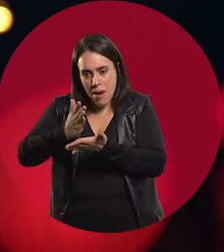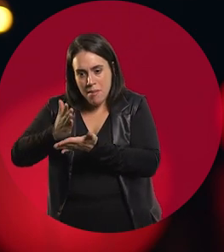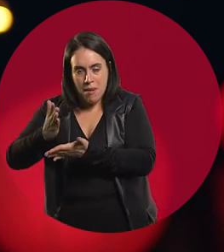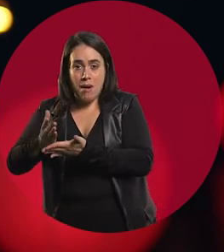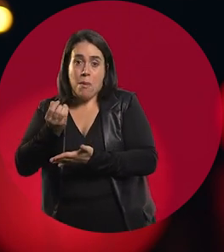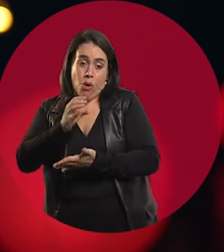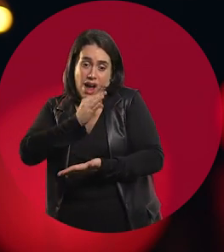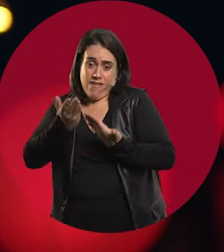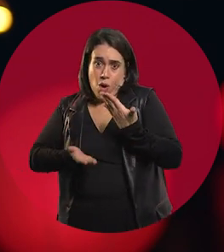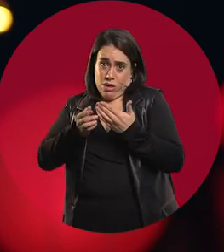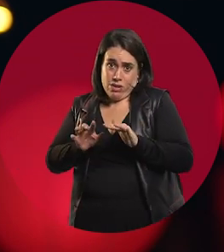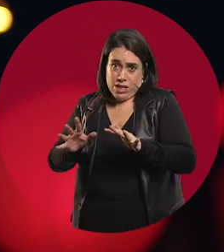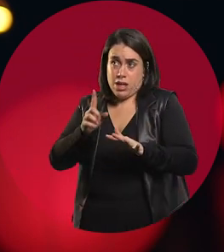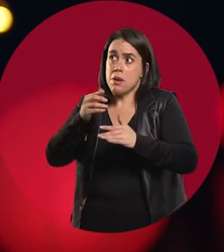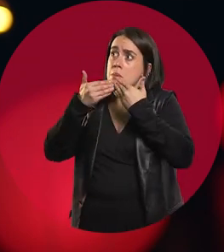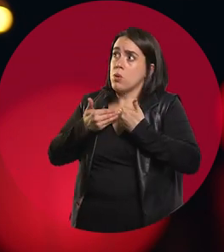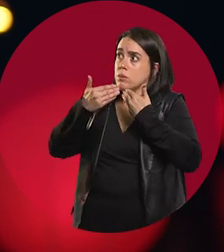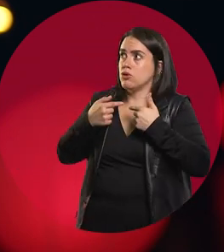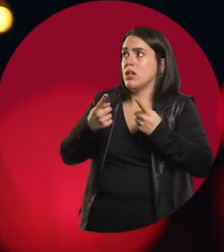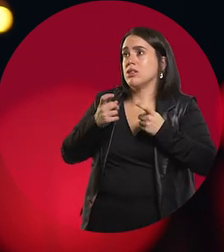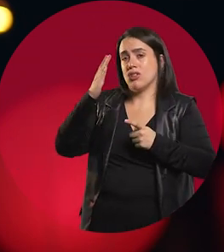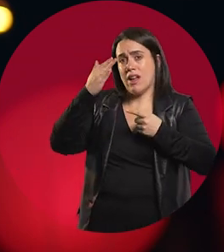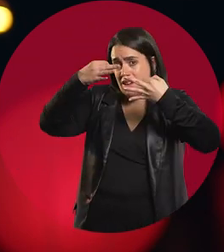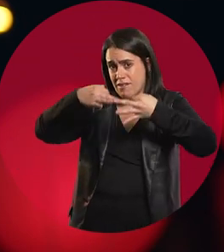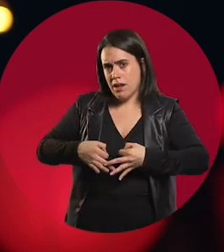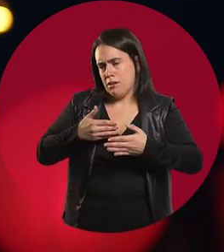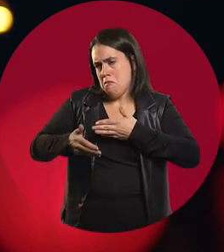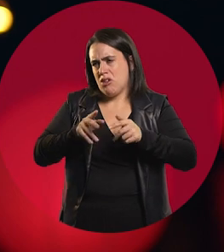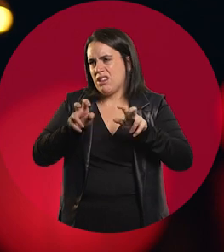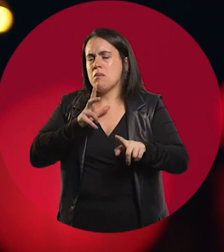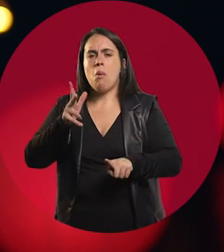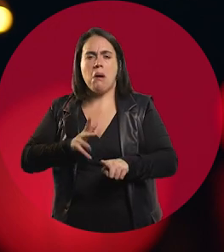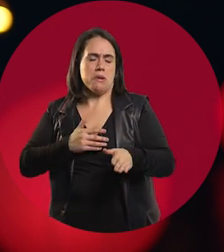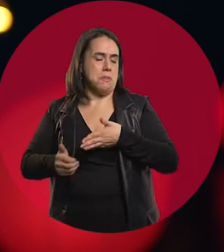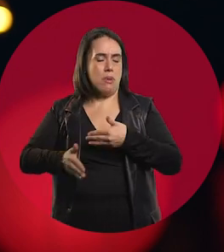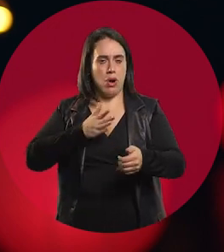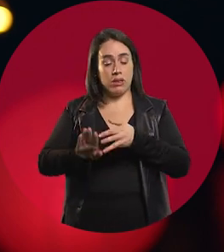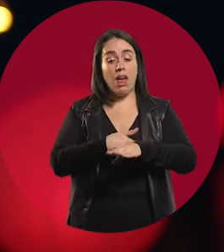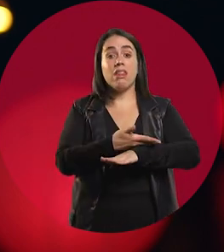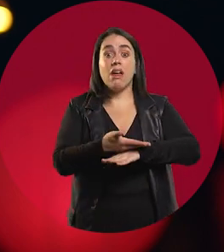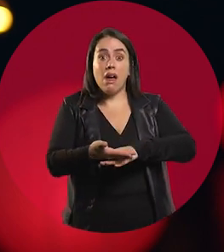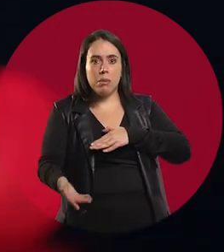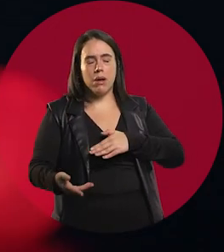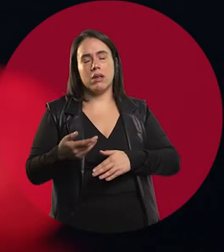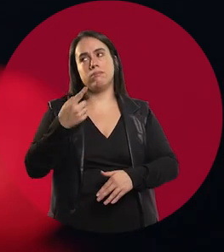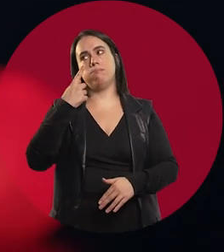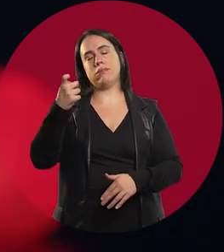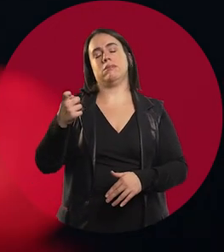But later, luckily, implicitly, you realize that what you are learning,